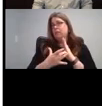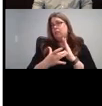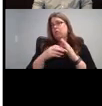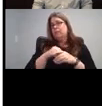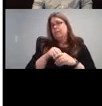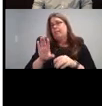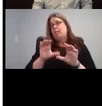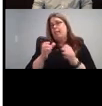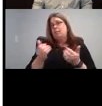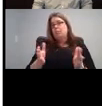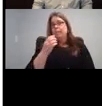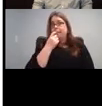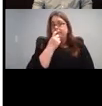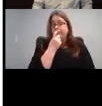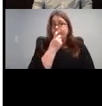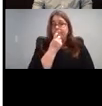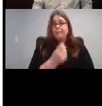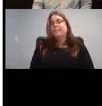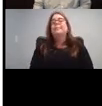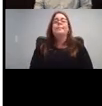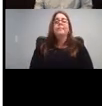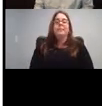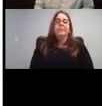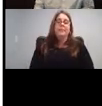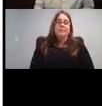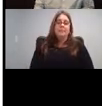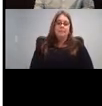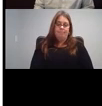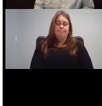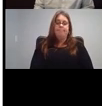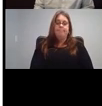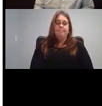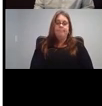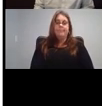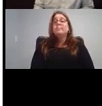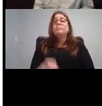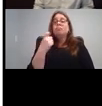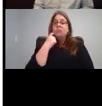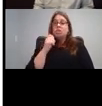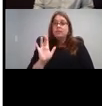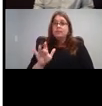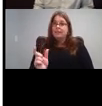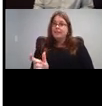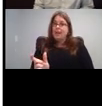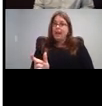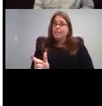Okay, so I just clicked the tab down here that says additional